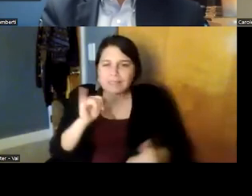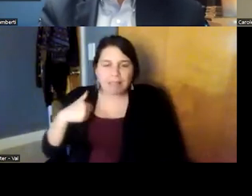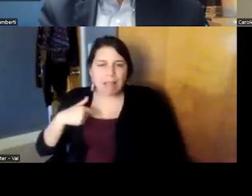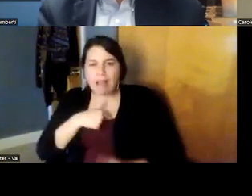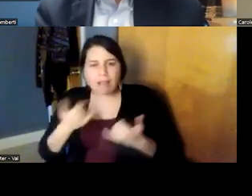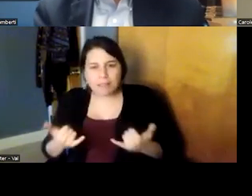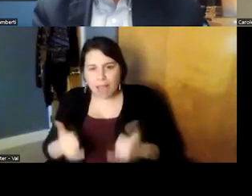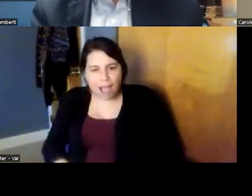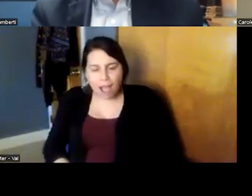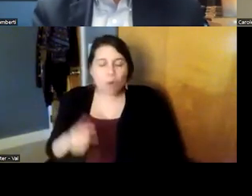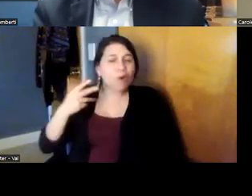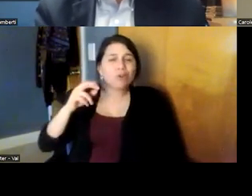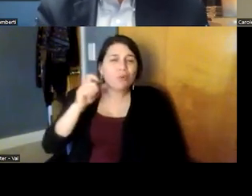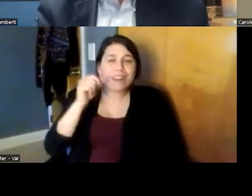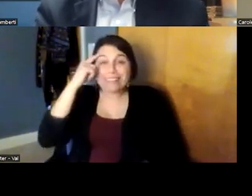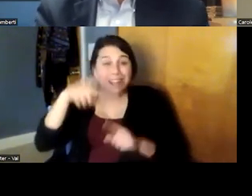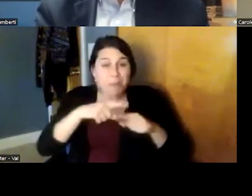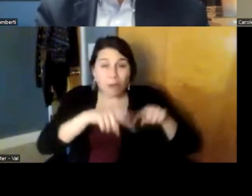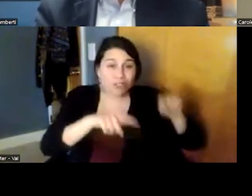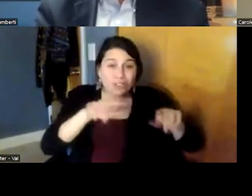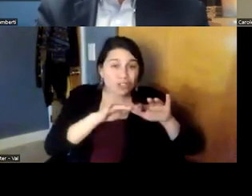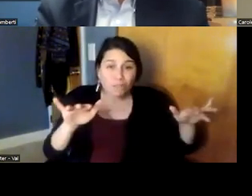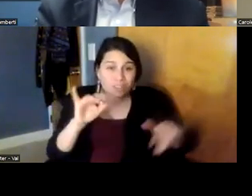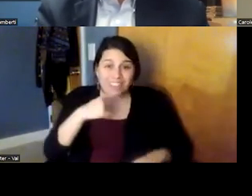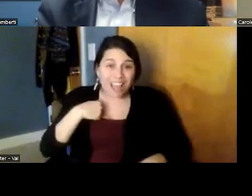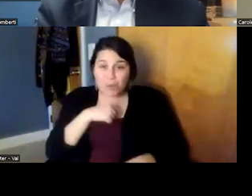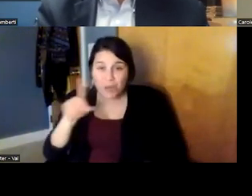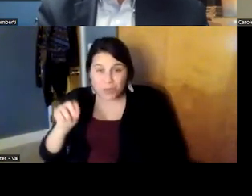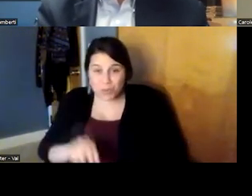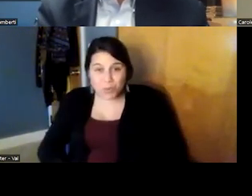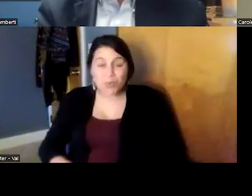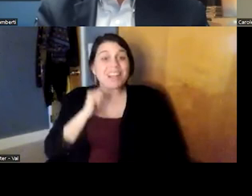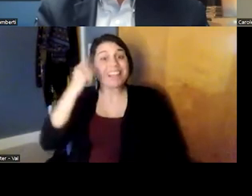he didn't think about diversity the way we do or you know what zip code are you born in or